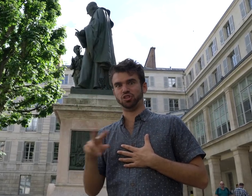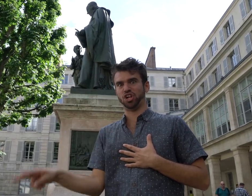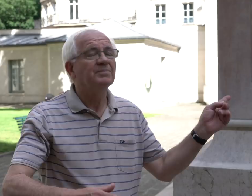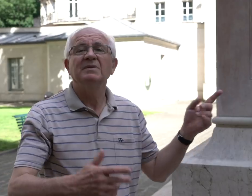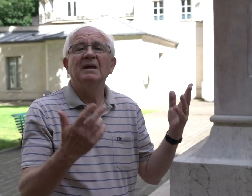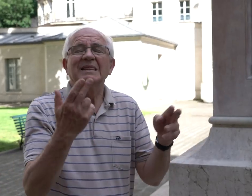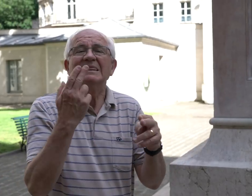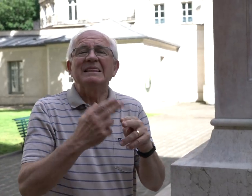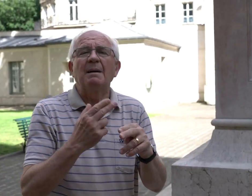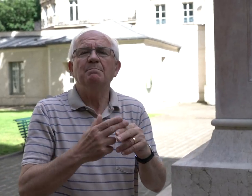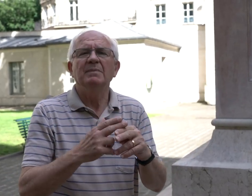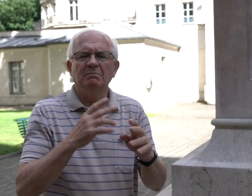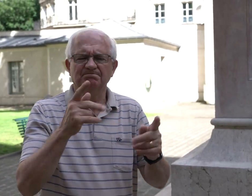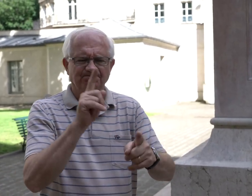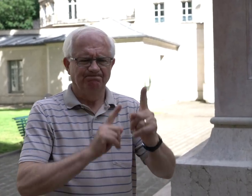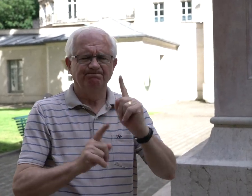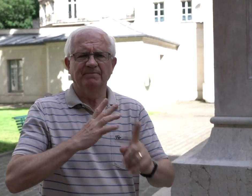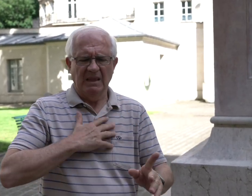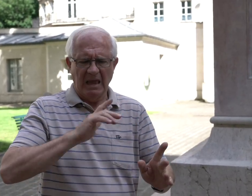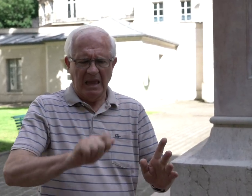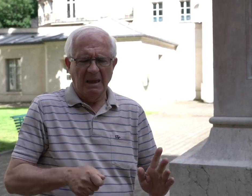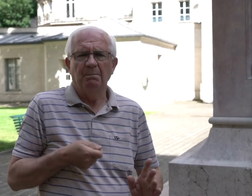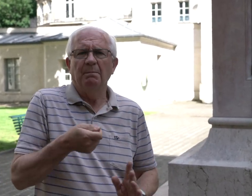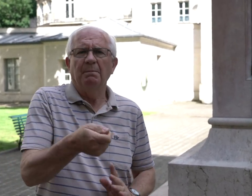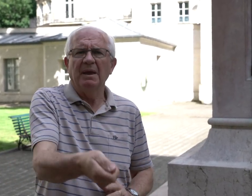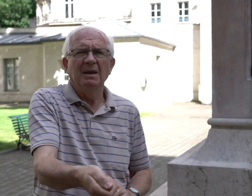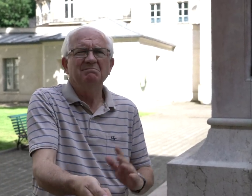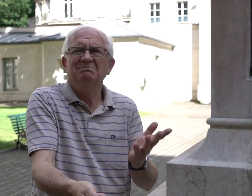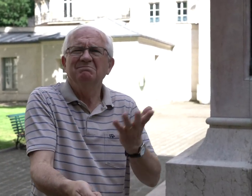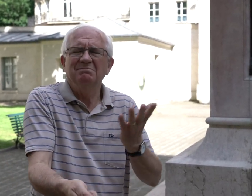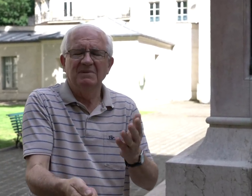Why is his name signing like this way?